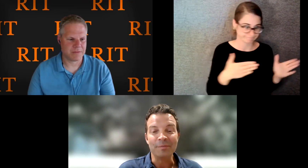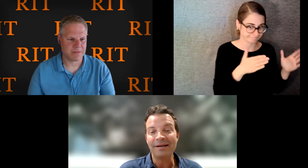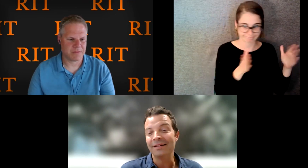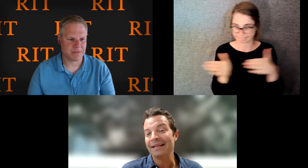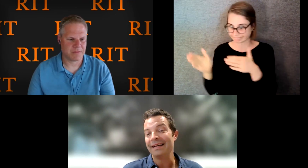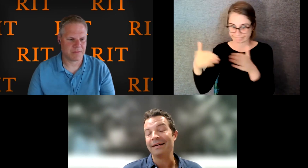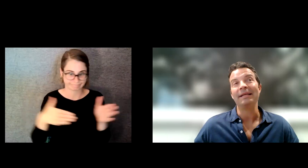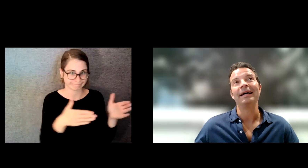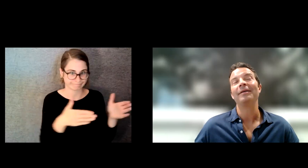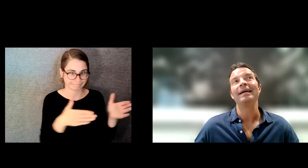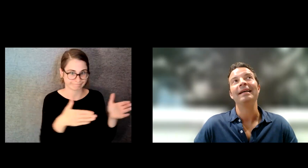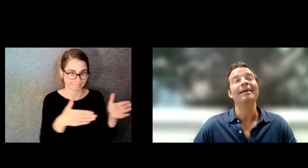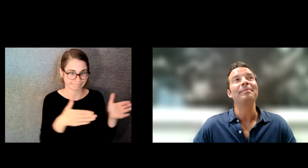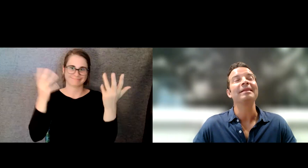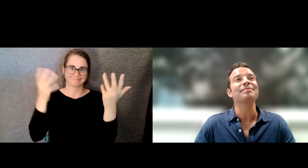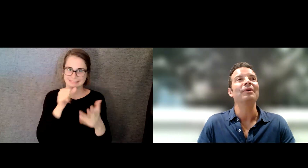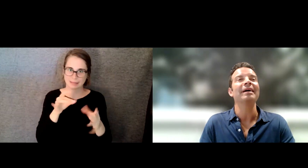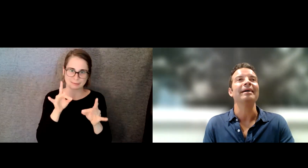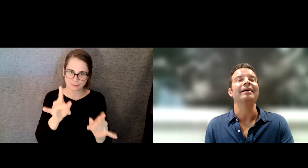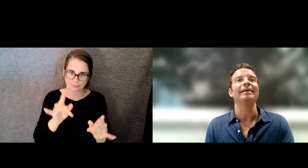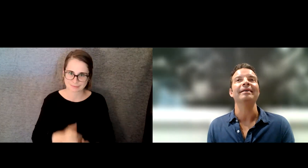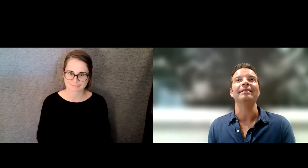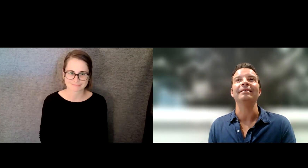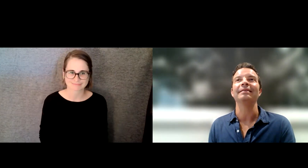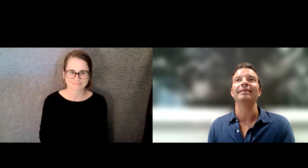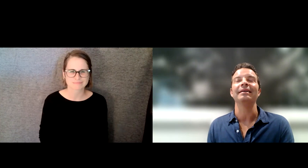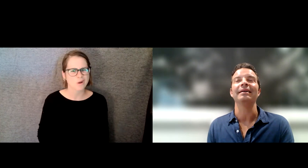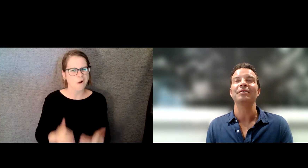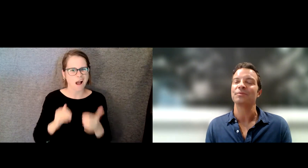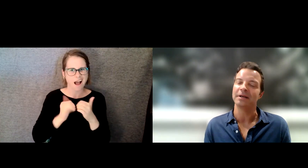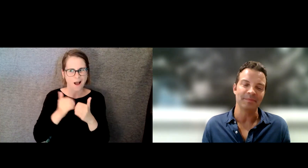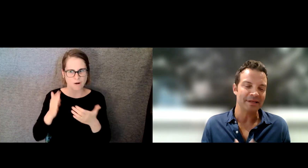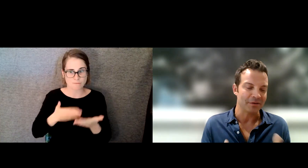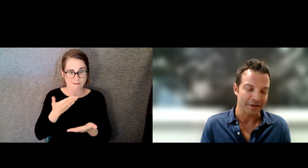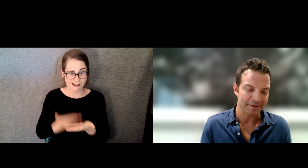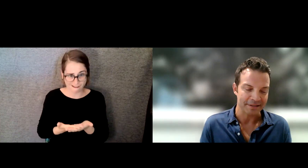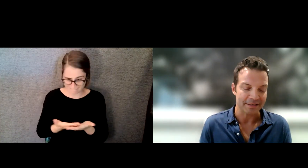So about yeah how I ended up at this point I always wanted to be a lawyer since I was